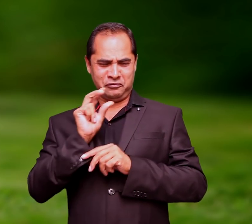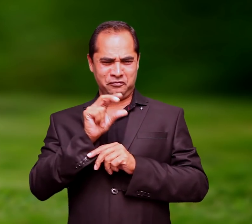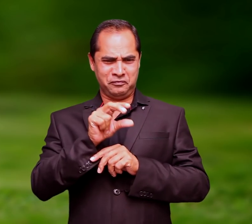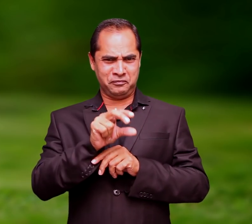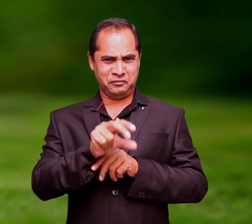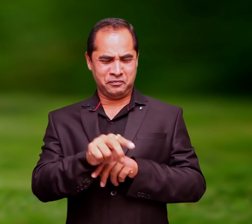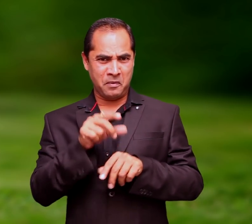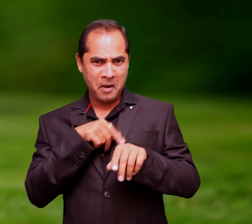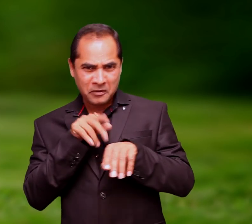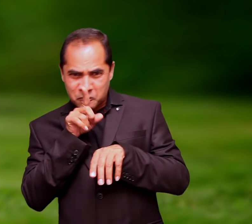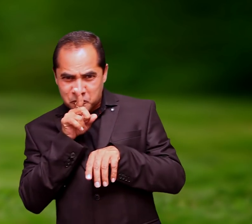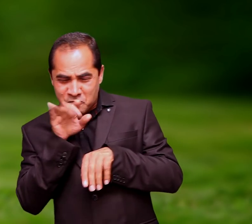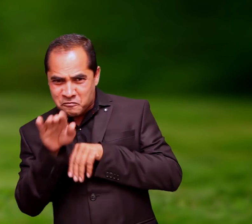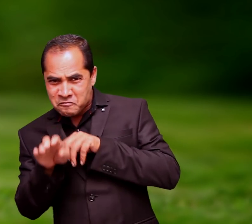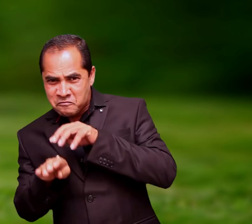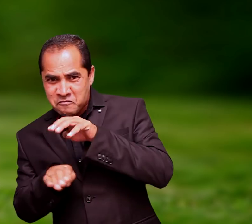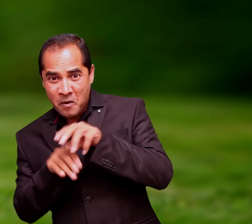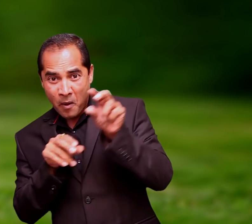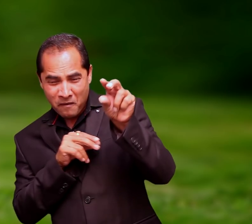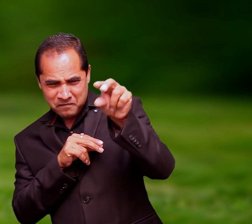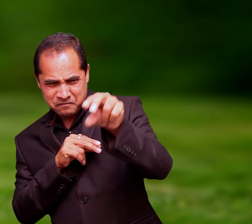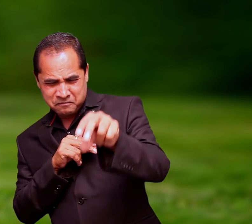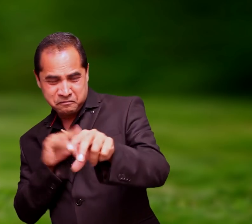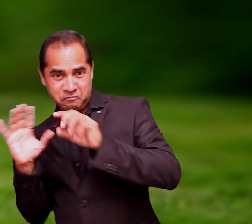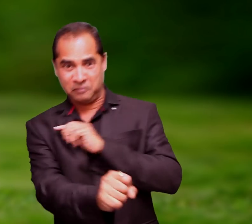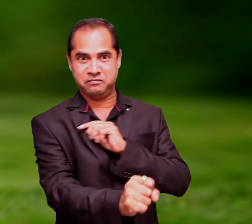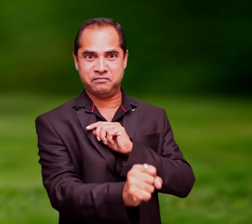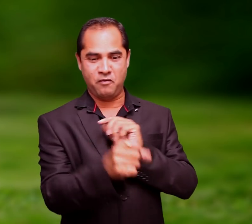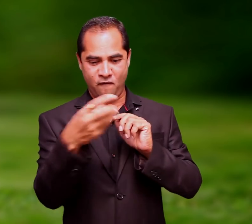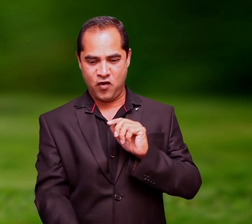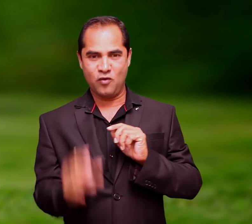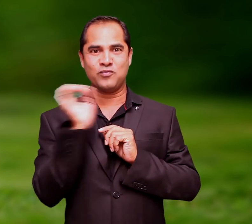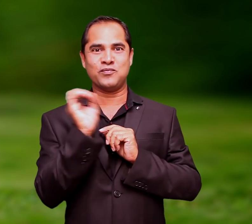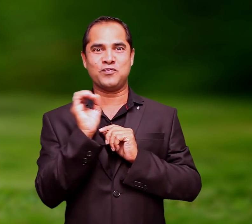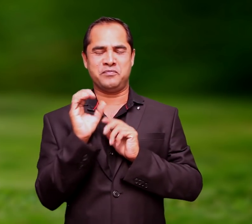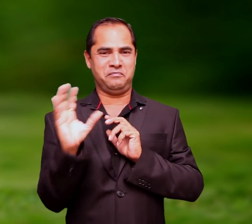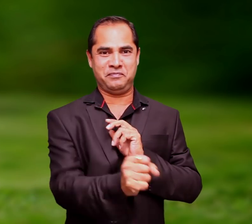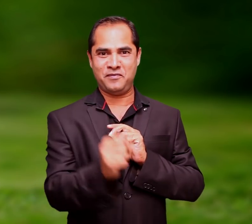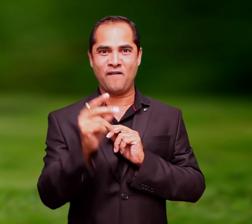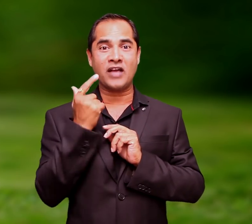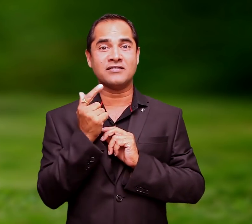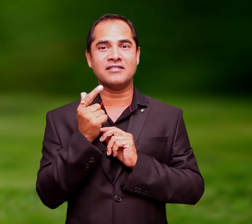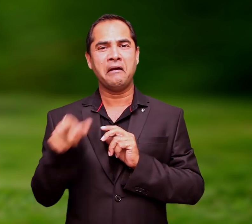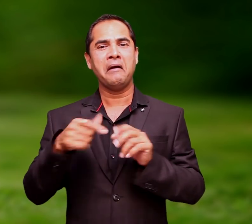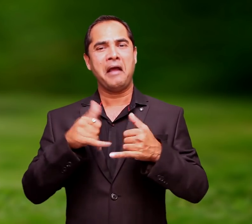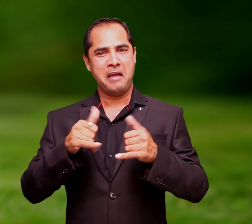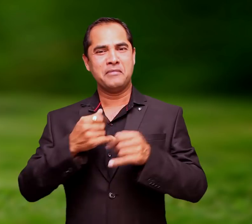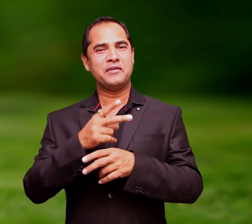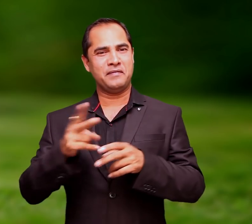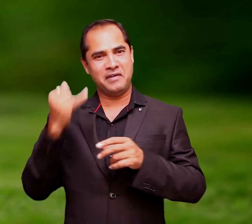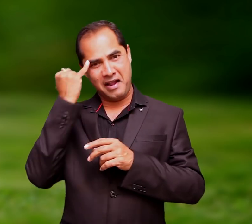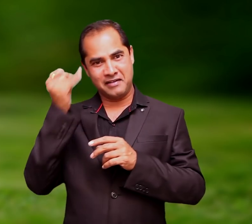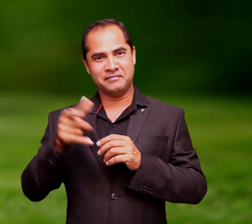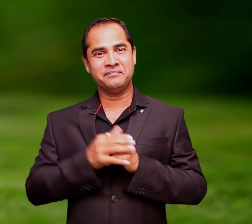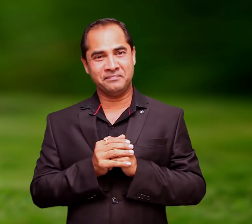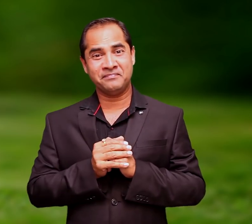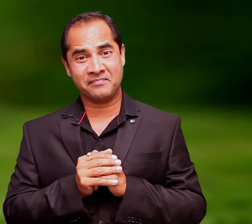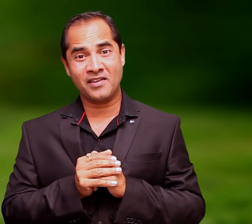hours, he would ambush the ball and would never let a fall. This was his own game